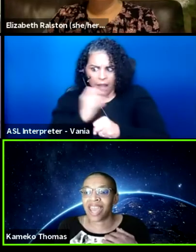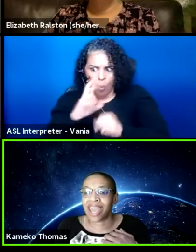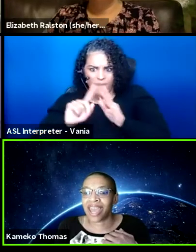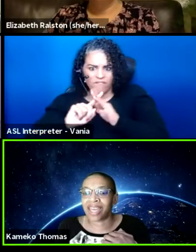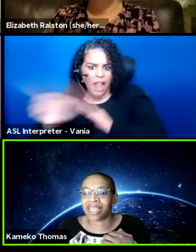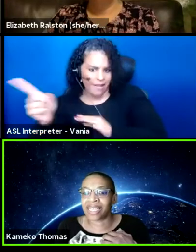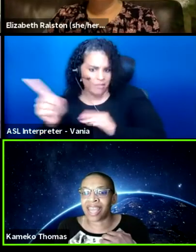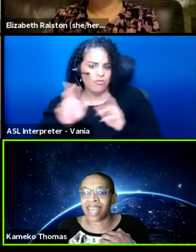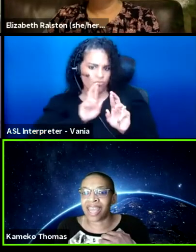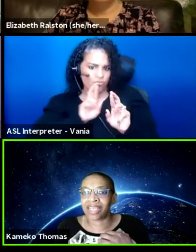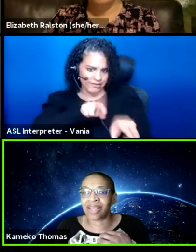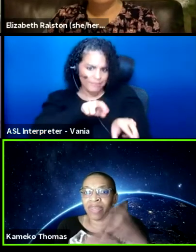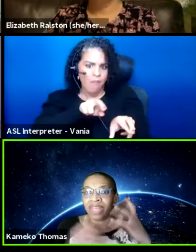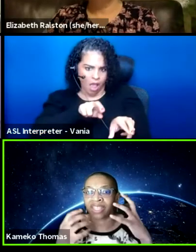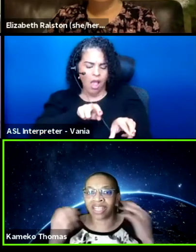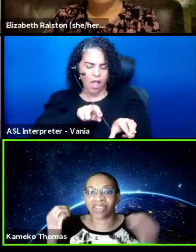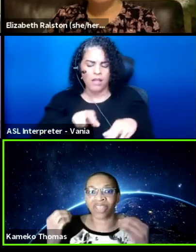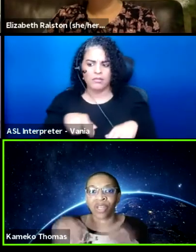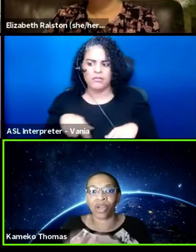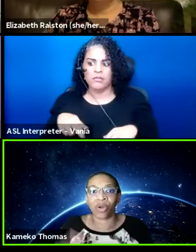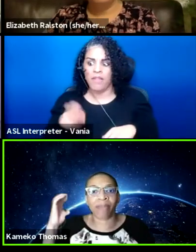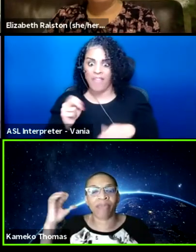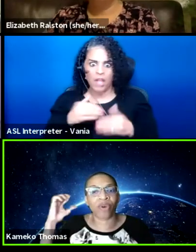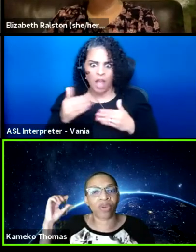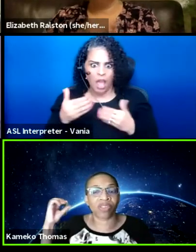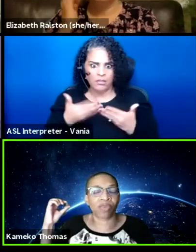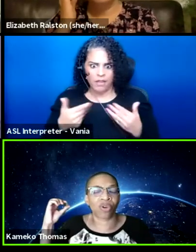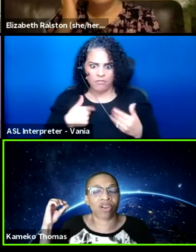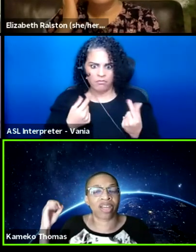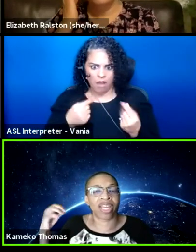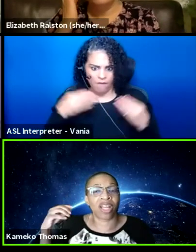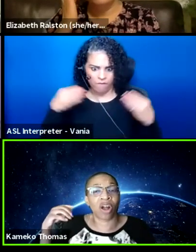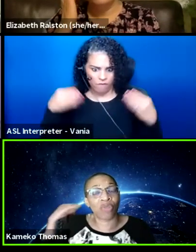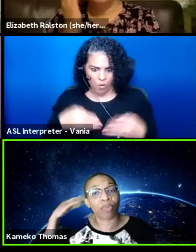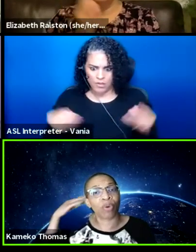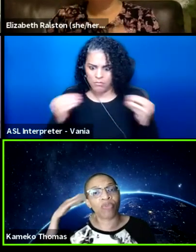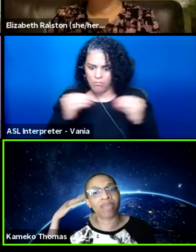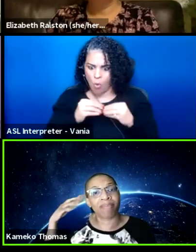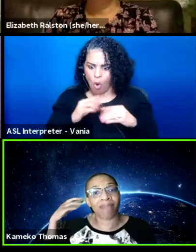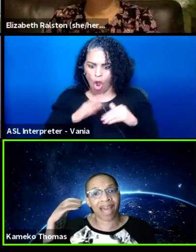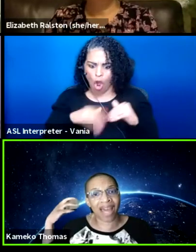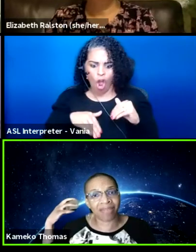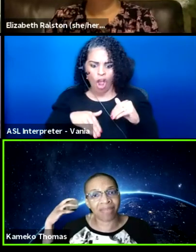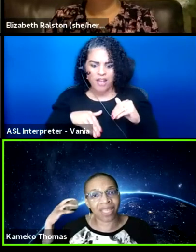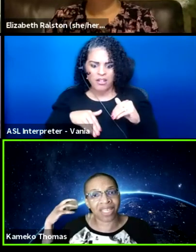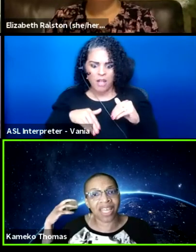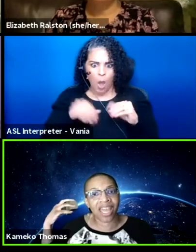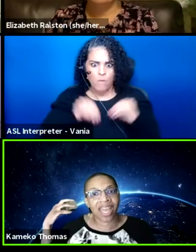and then the next thing you know, I'm focused more on the movement behind me